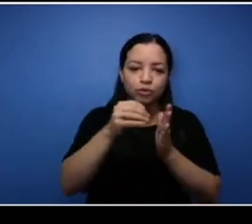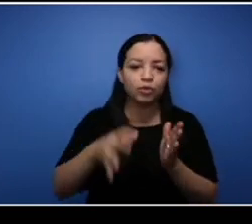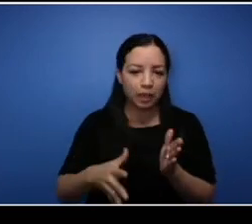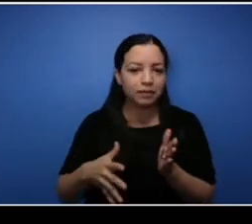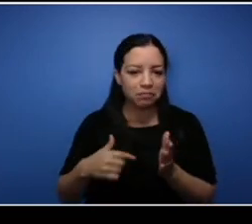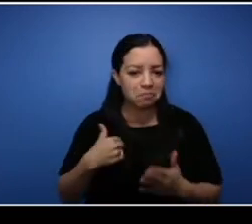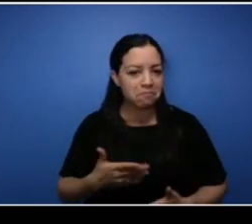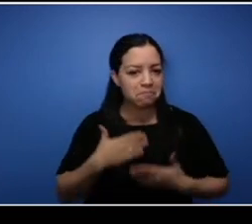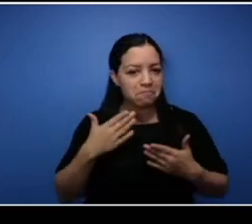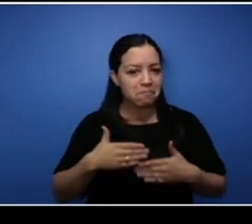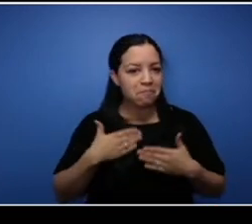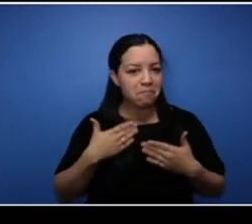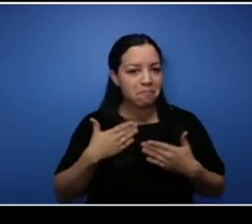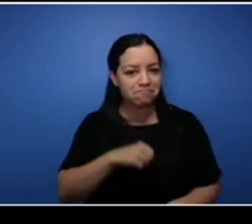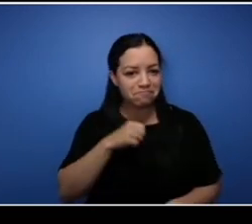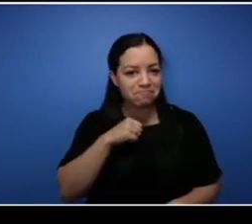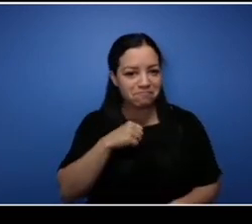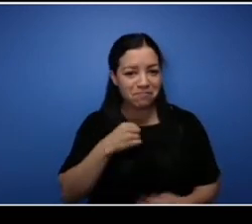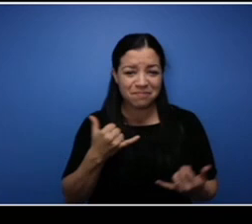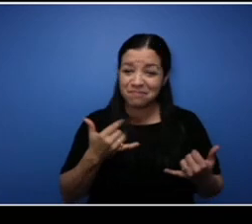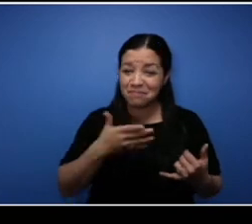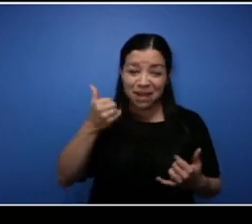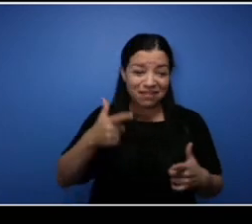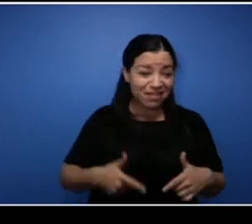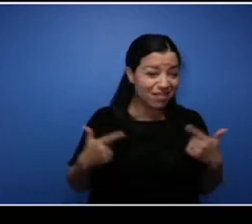and I'm living my best life right now.